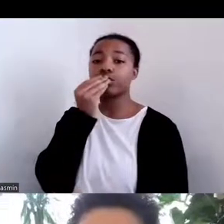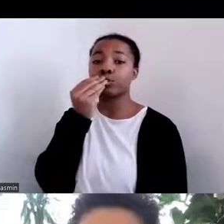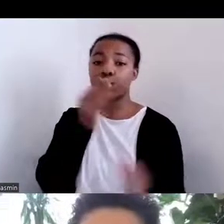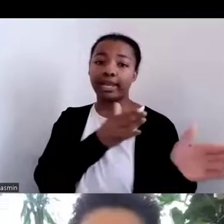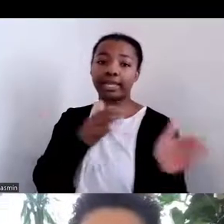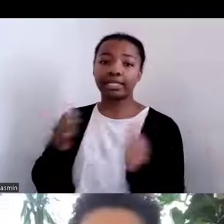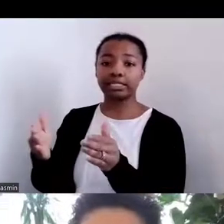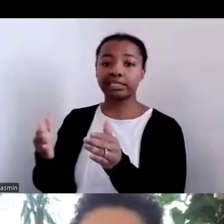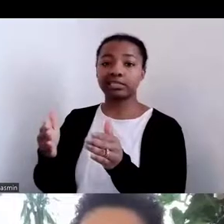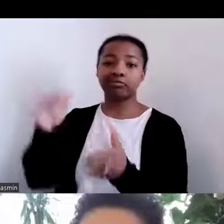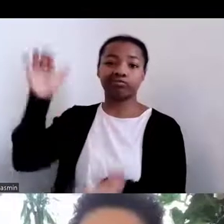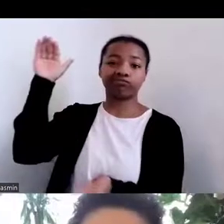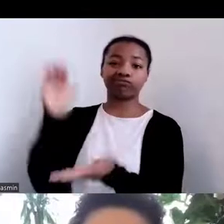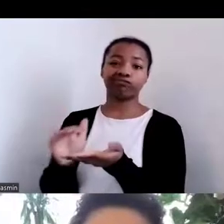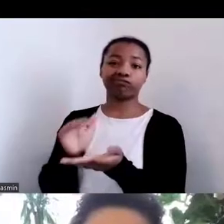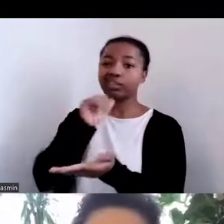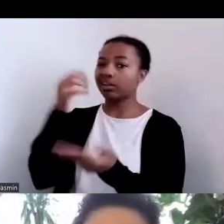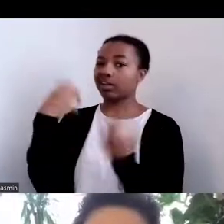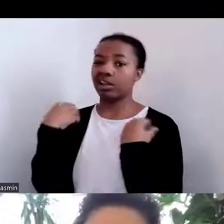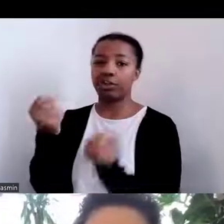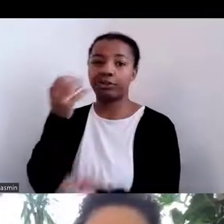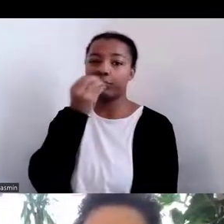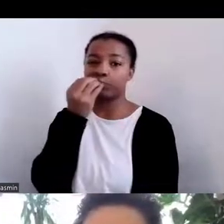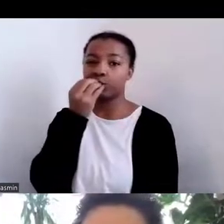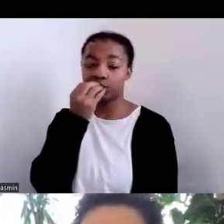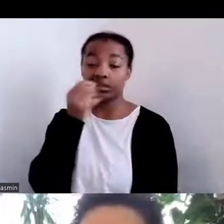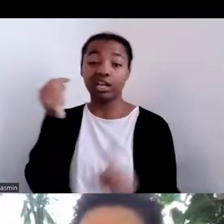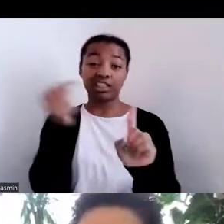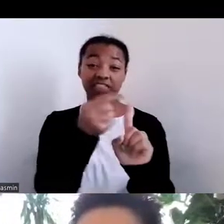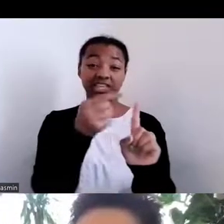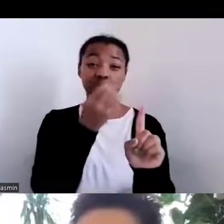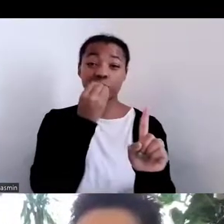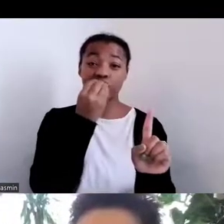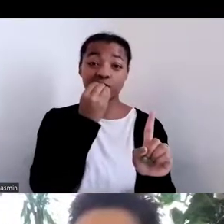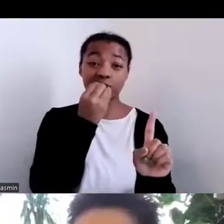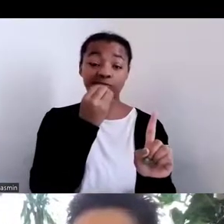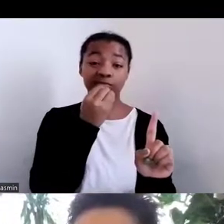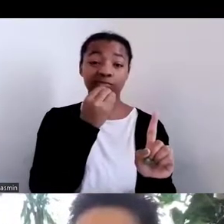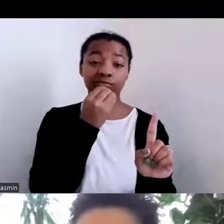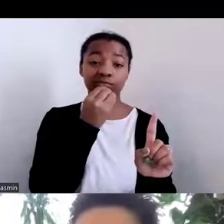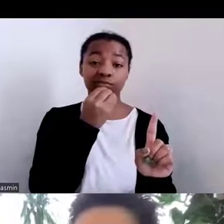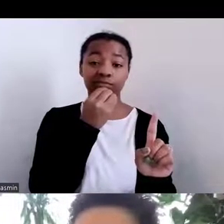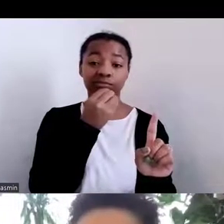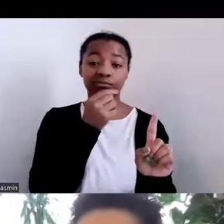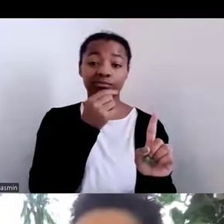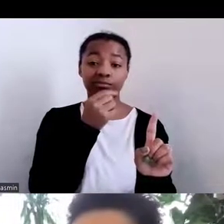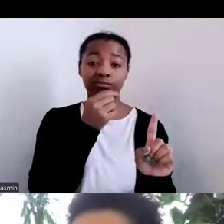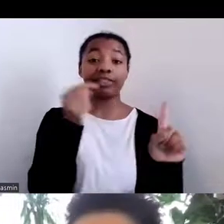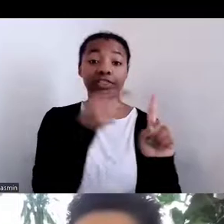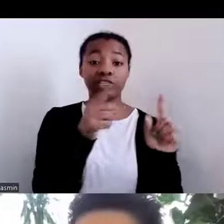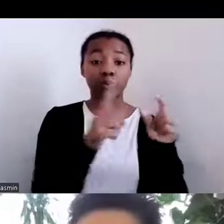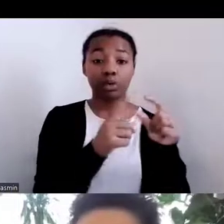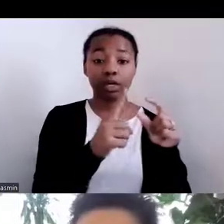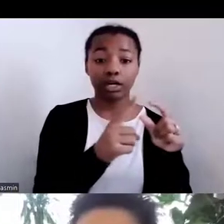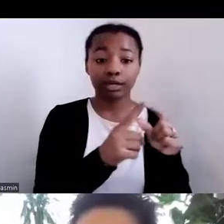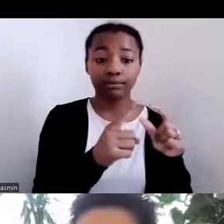And this is a word that also we did not have in our language. In Diné we do not have the words because it never existed, and